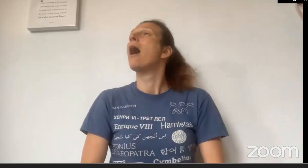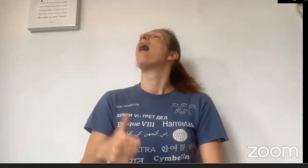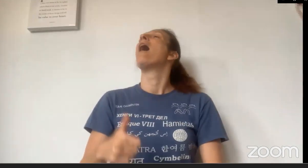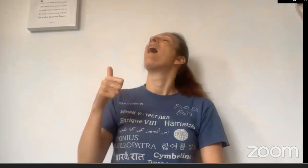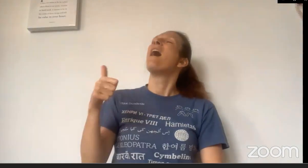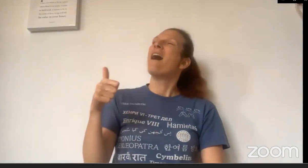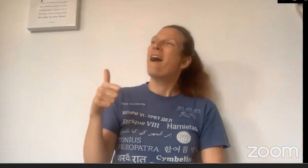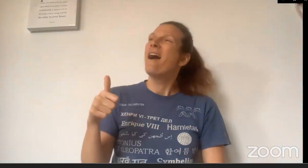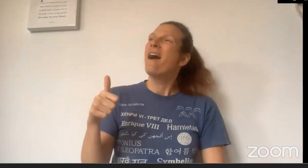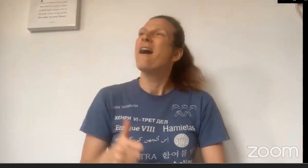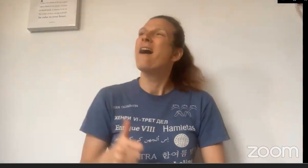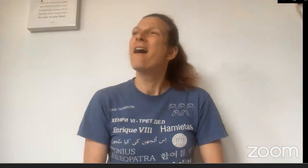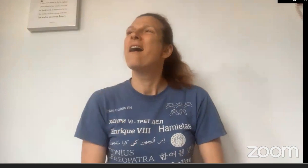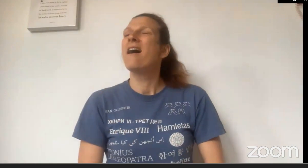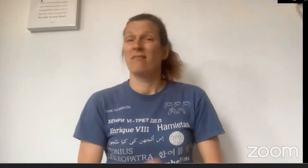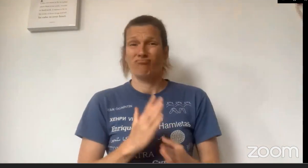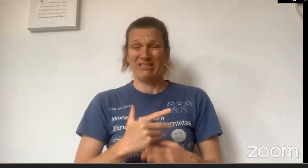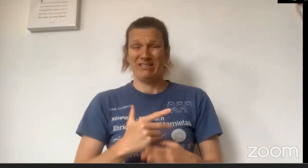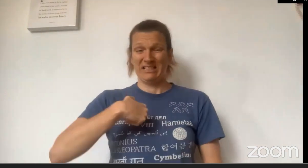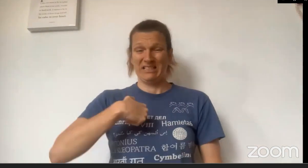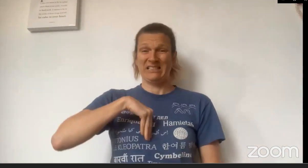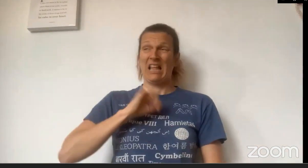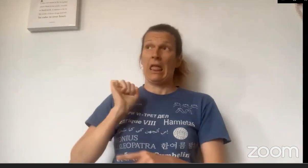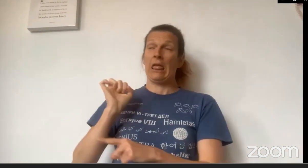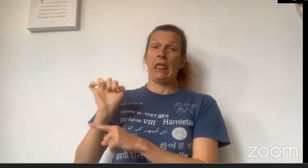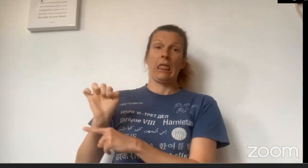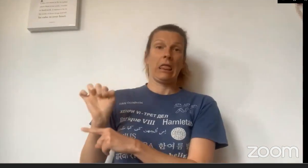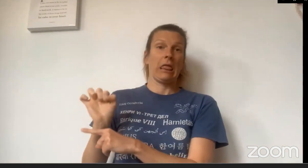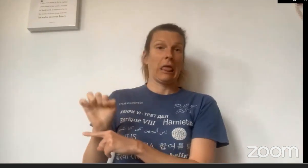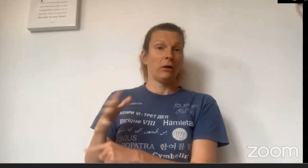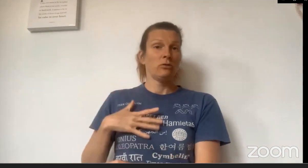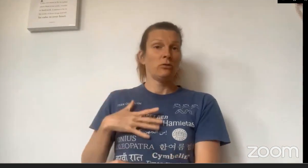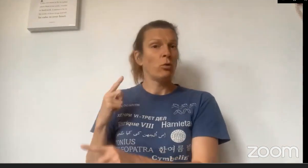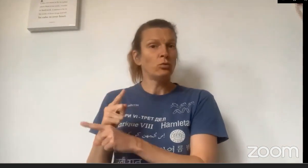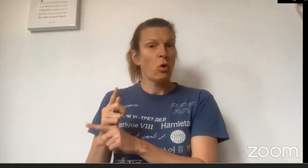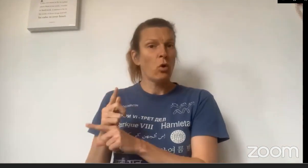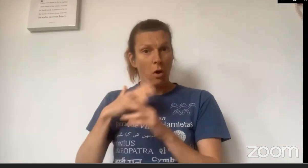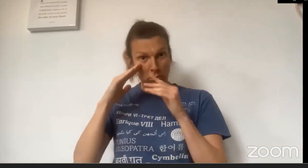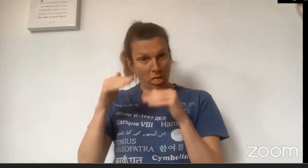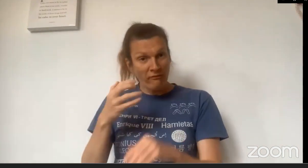"Yes..." said Little Red Riding Hood, but inside, she did not really want to talk